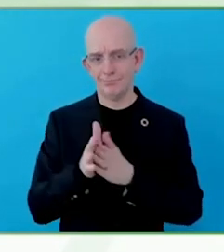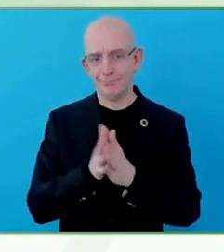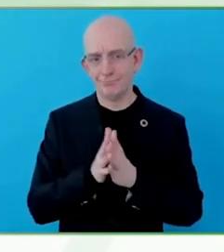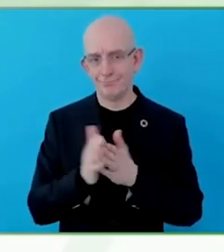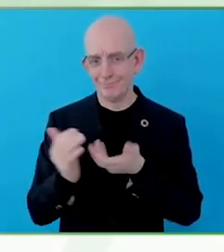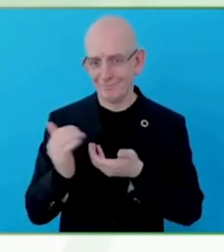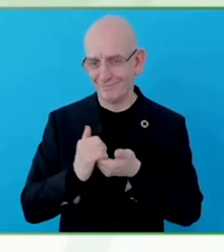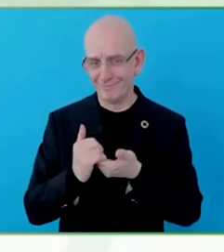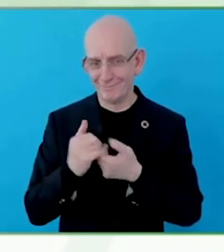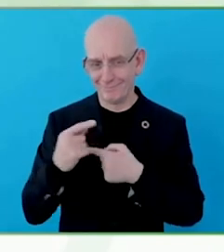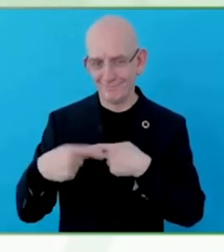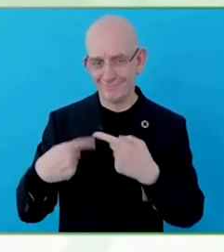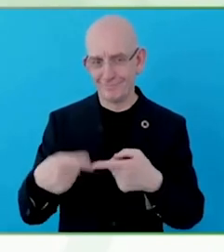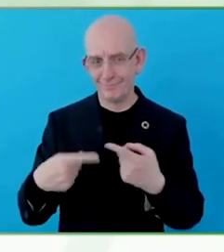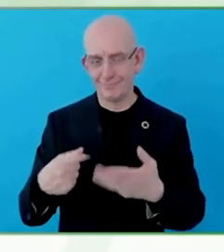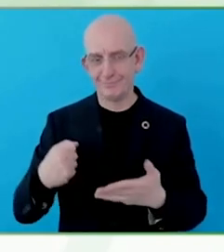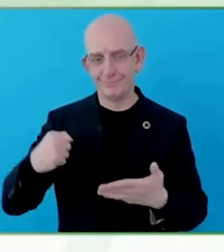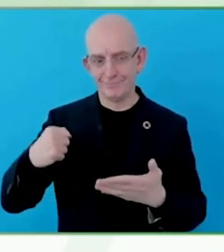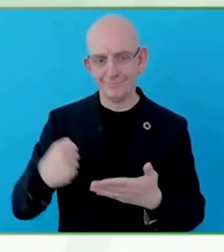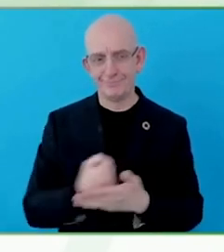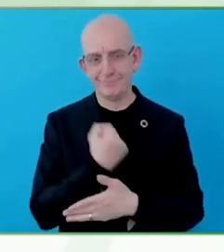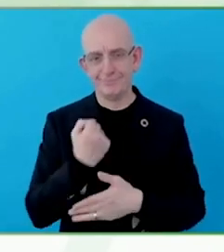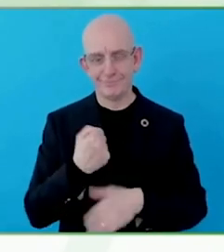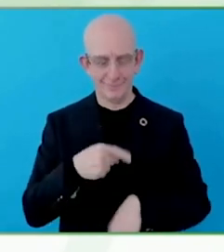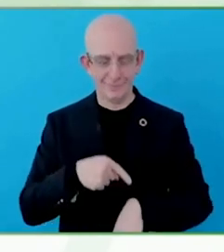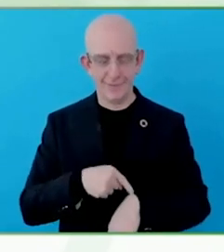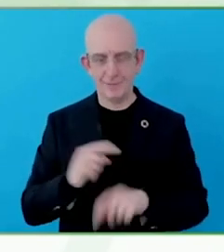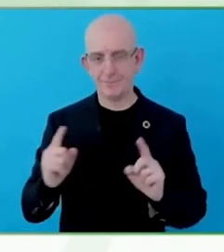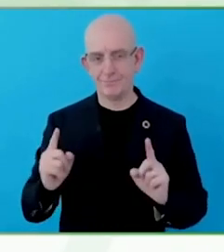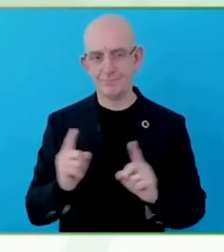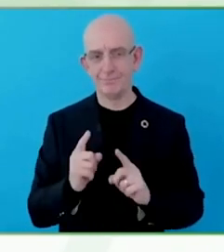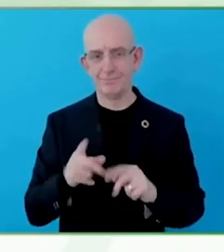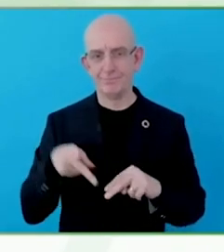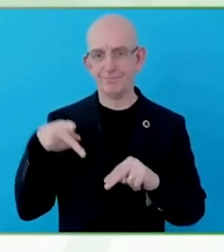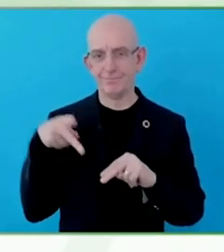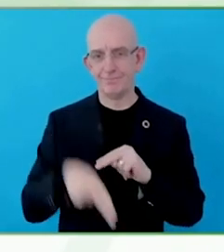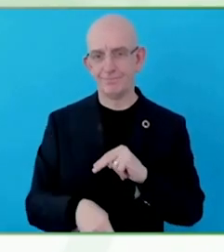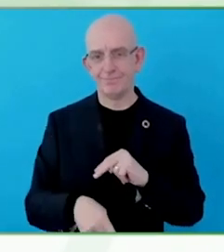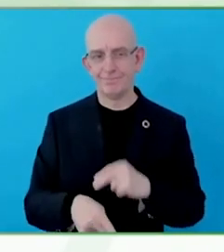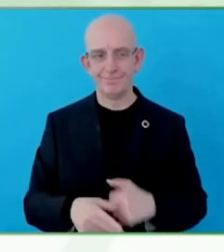glad I am here, thousands of kilometres away from Vienna.